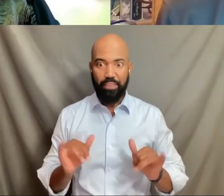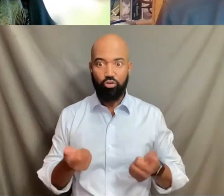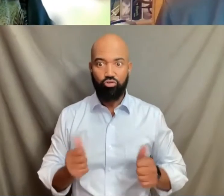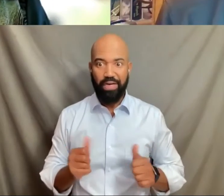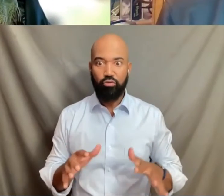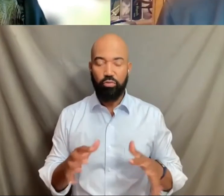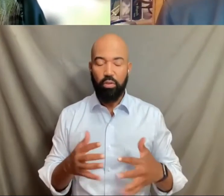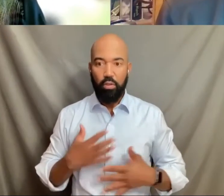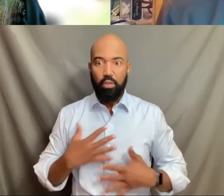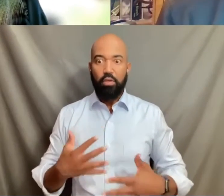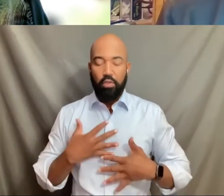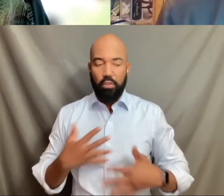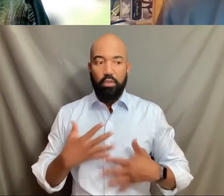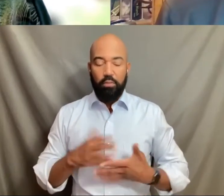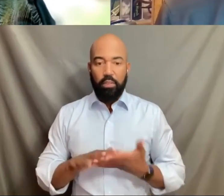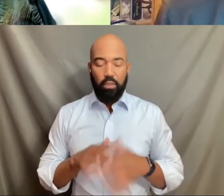Yes.